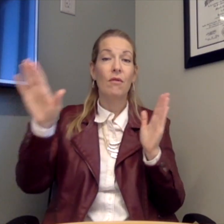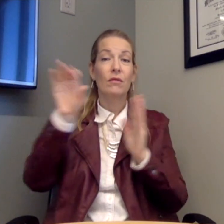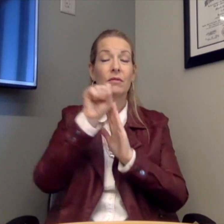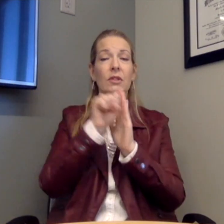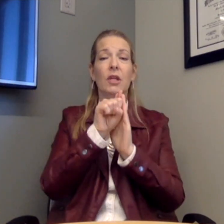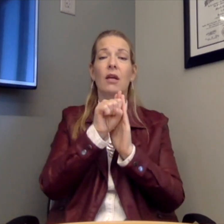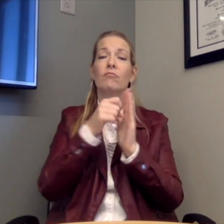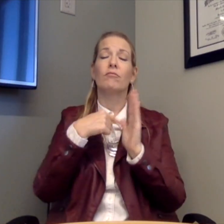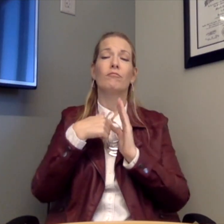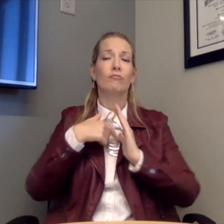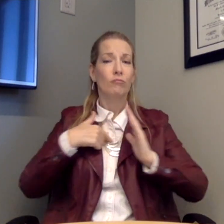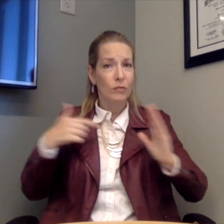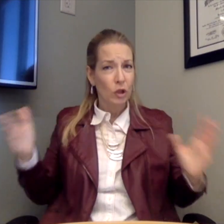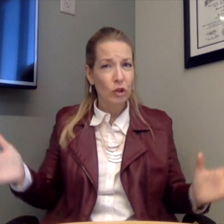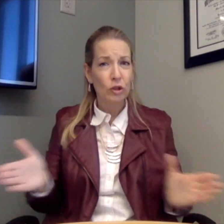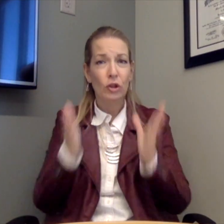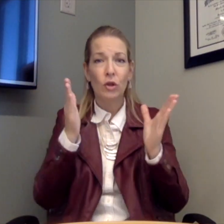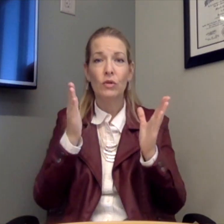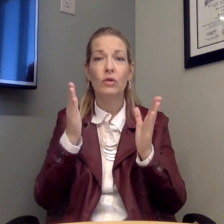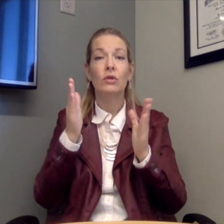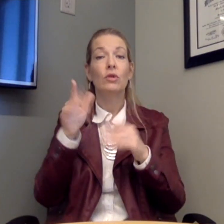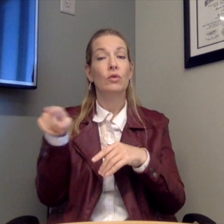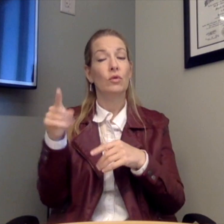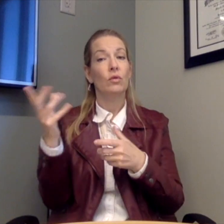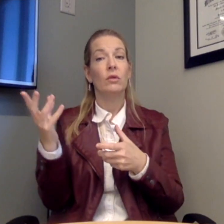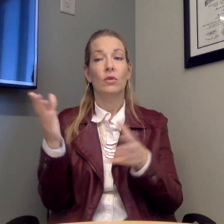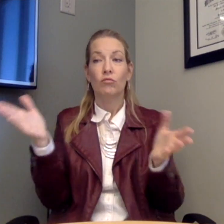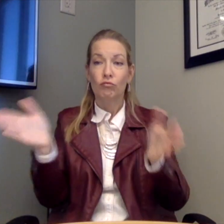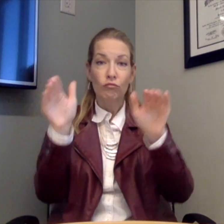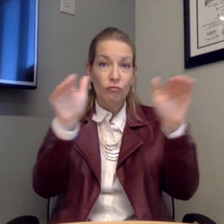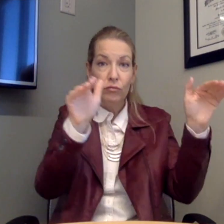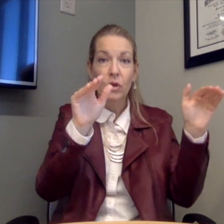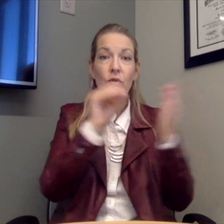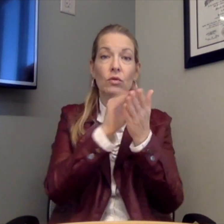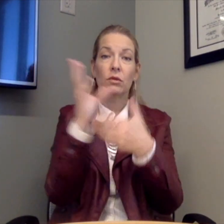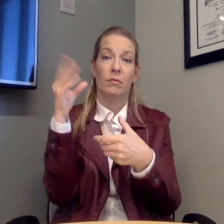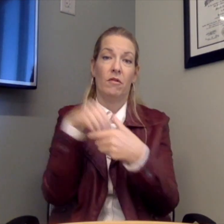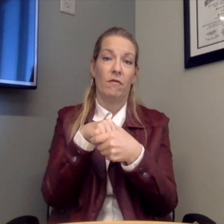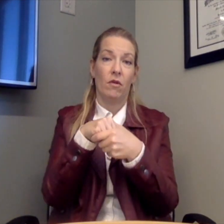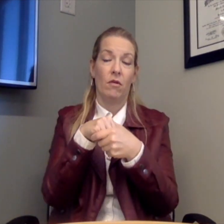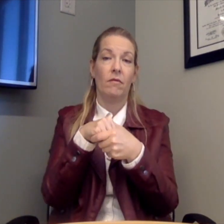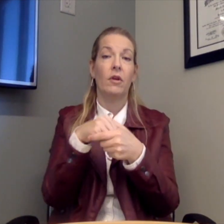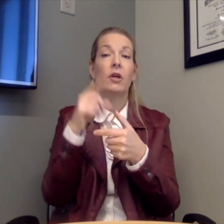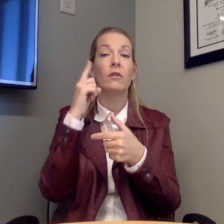all over the State. I encourage you to encourage students to be involved.